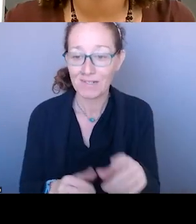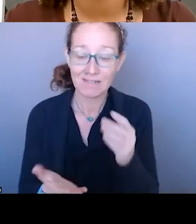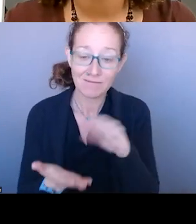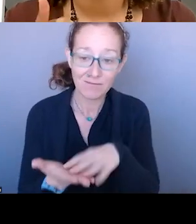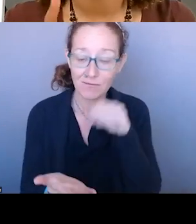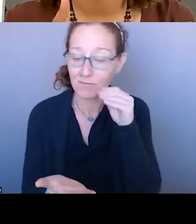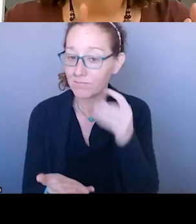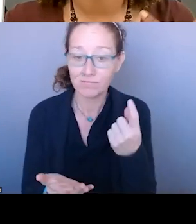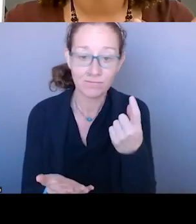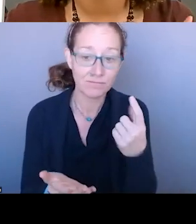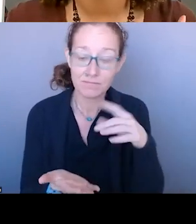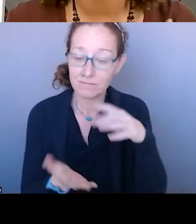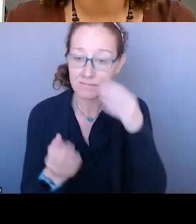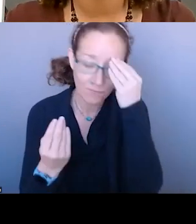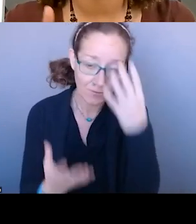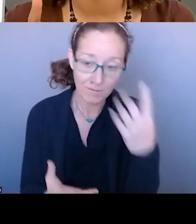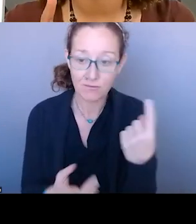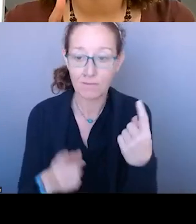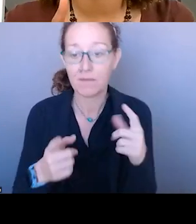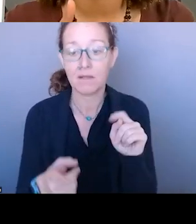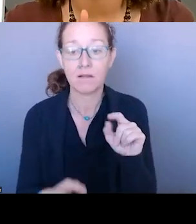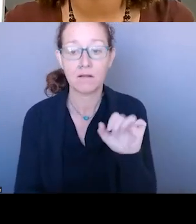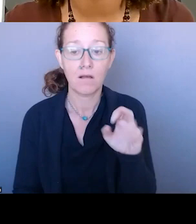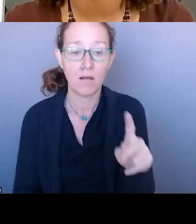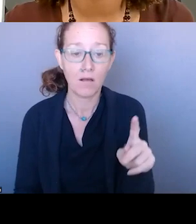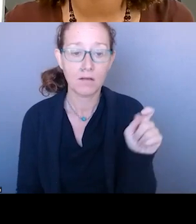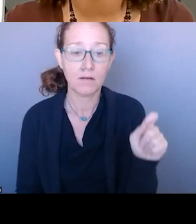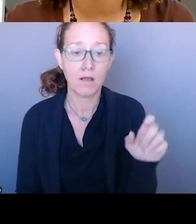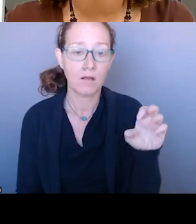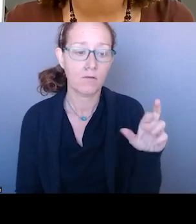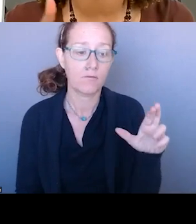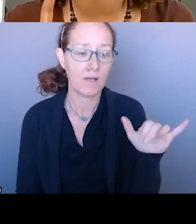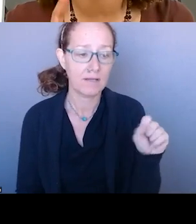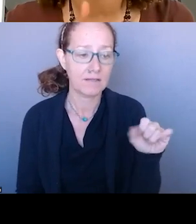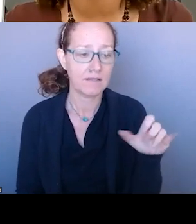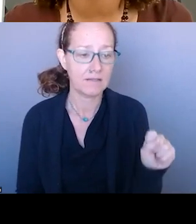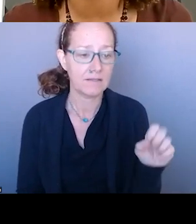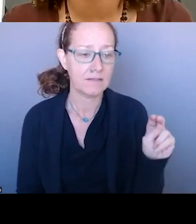YOU CAN GET THE ZOOM LINK AND SEE PREVIOUS SESSIONS AND SEE WHAT